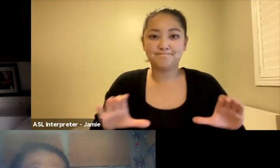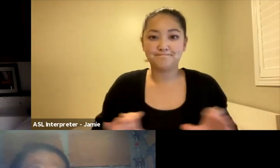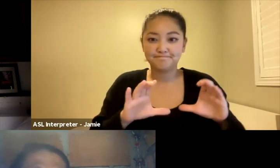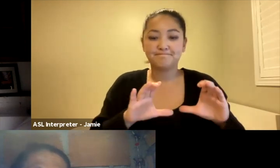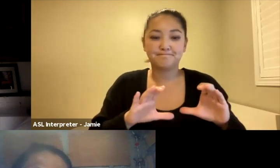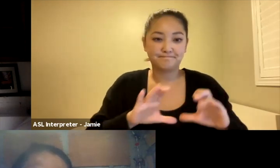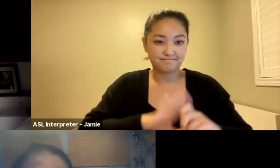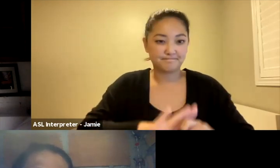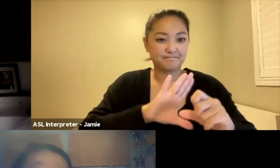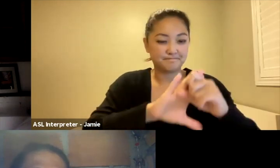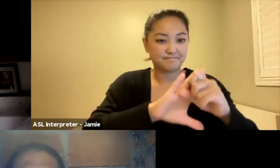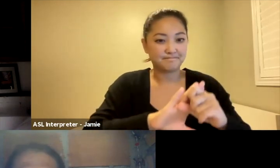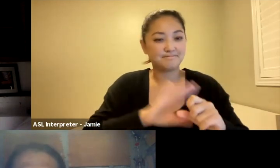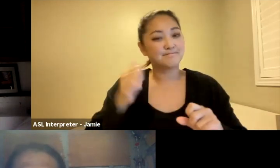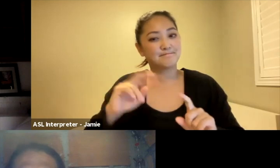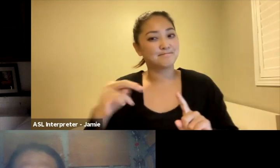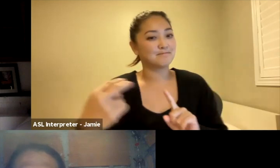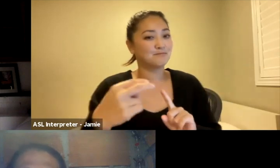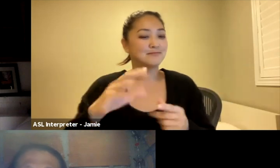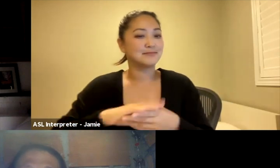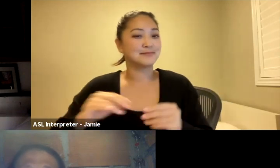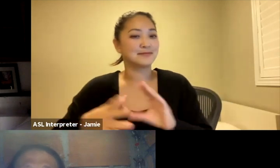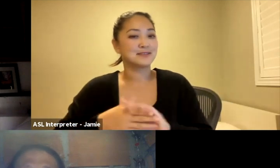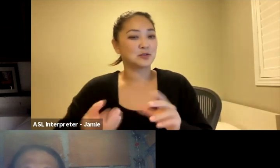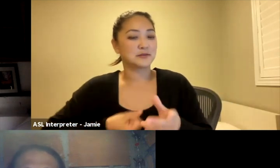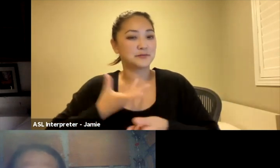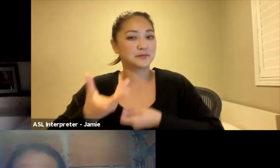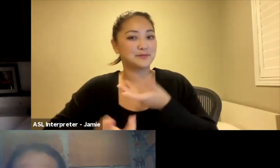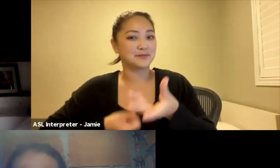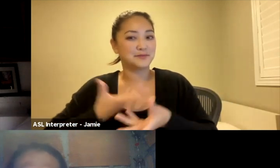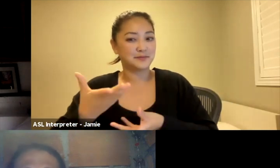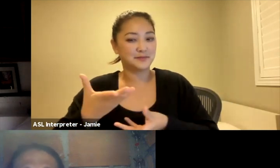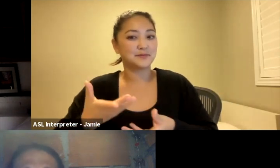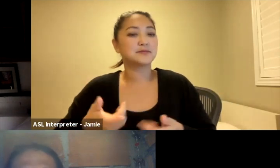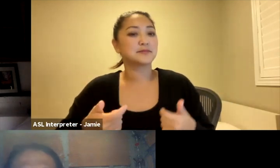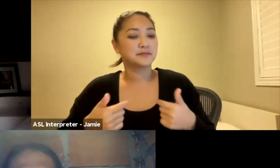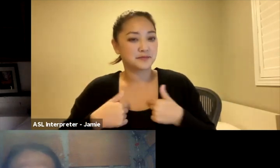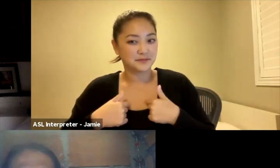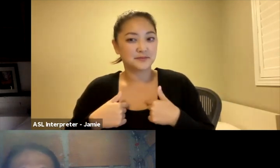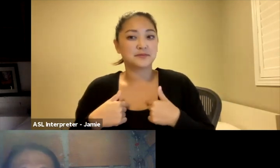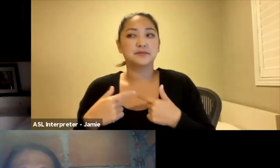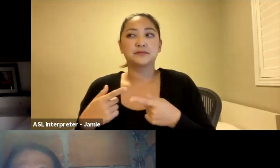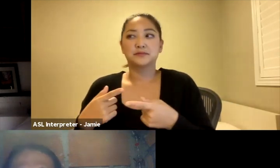which is more, I think, more central in my work, in my life. I came from illustration that took me to stop motion